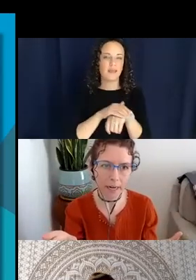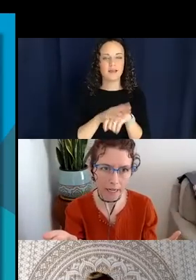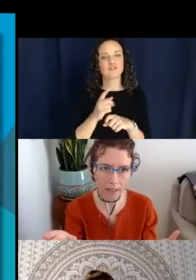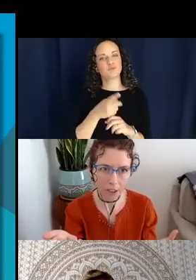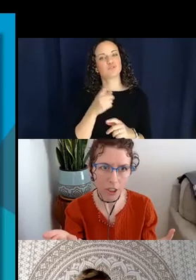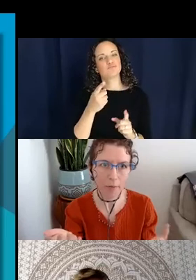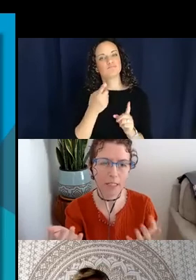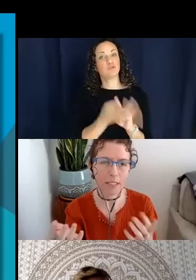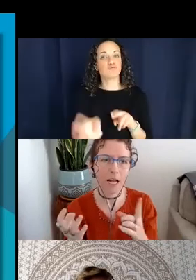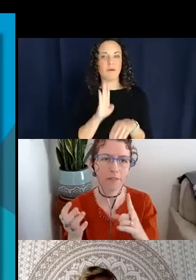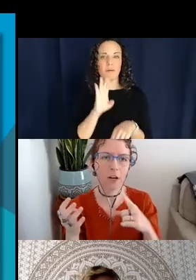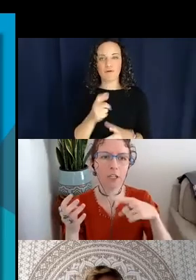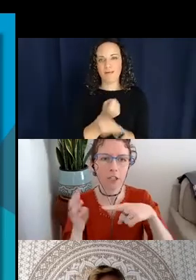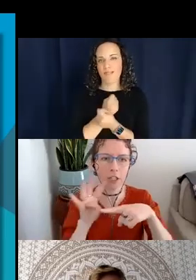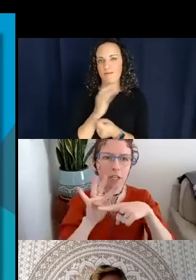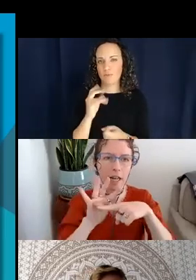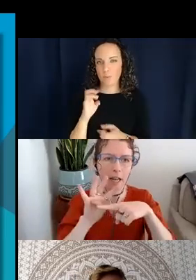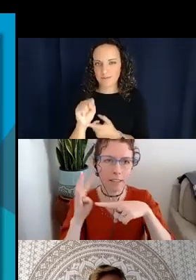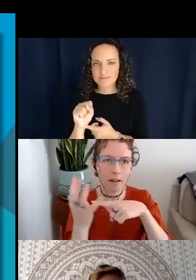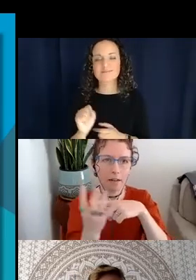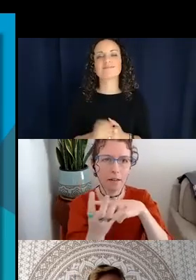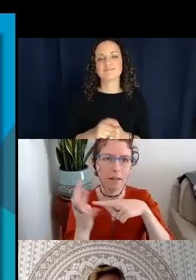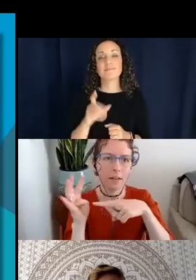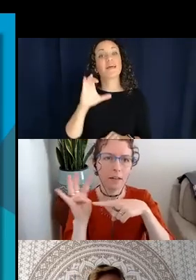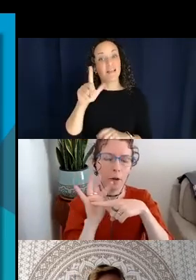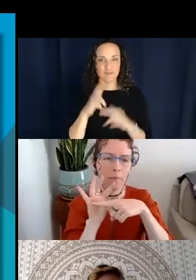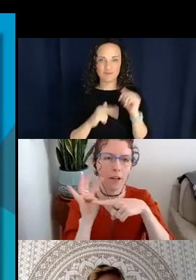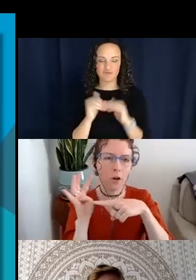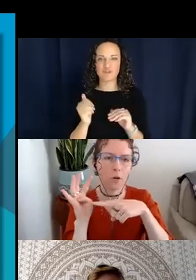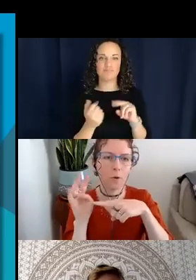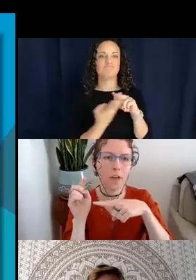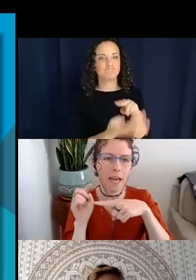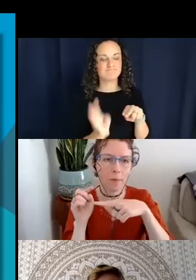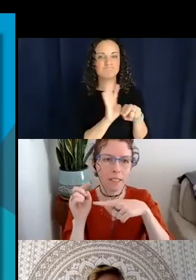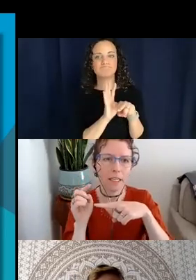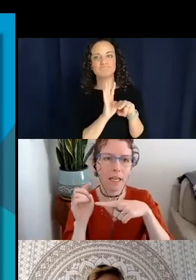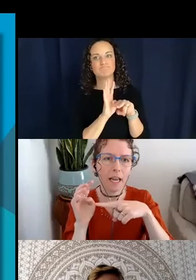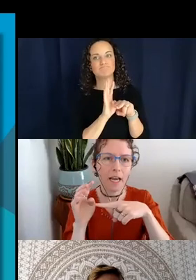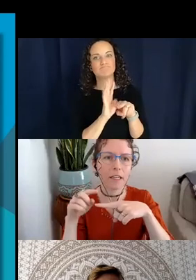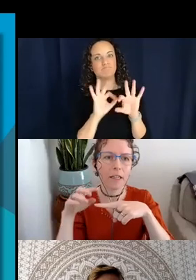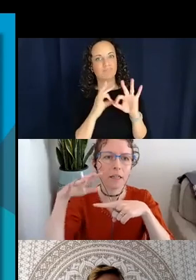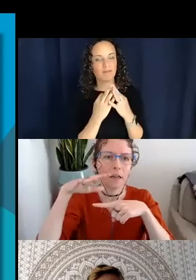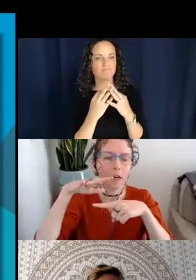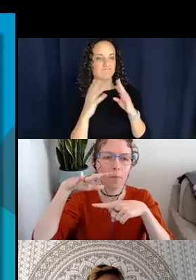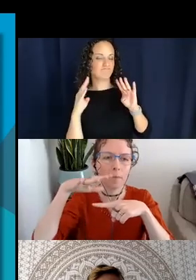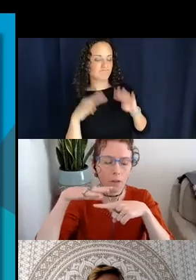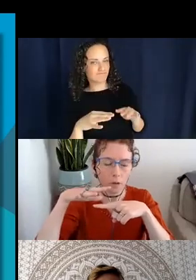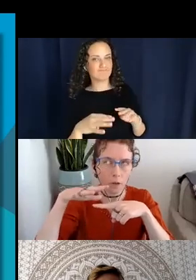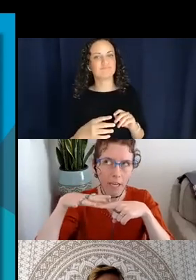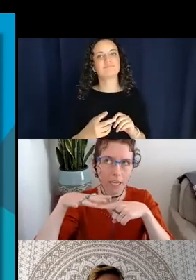English but it's a classifier construction in ASL that encodes both animacy and location